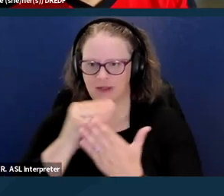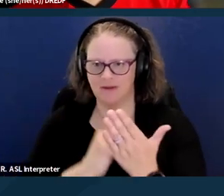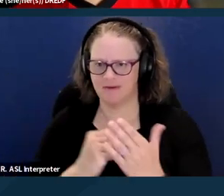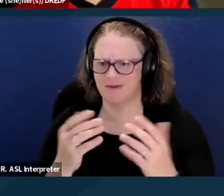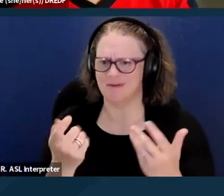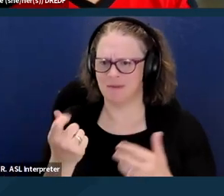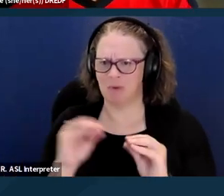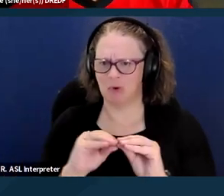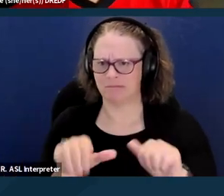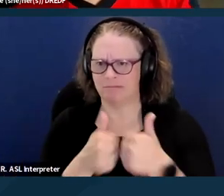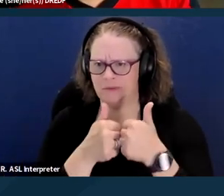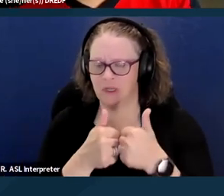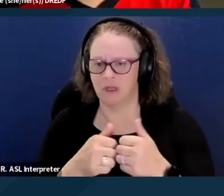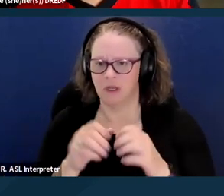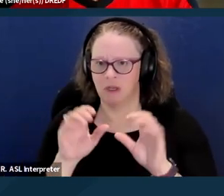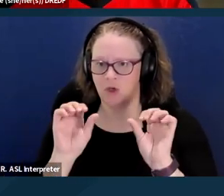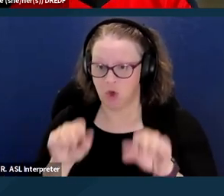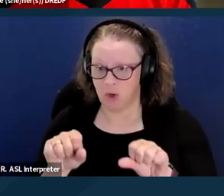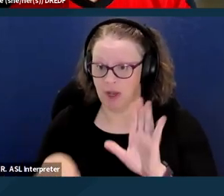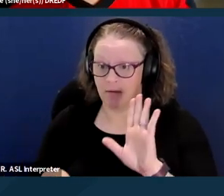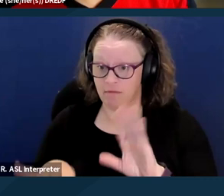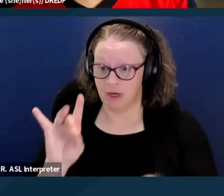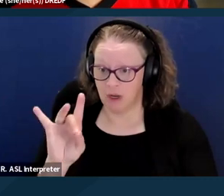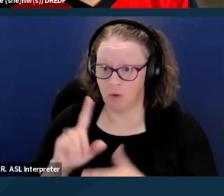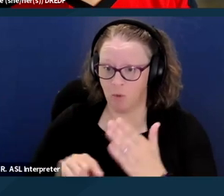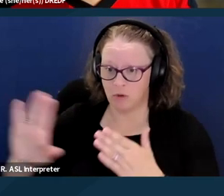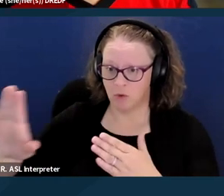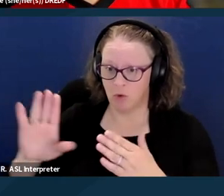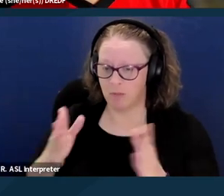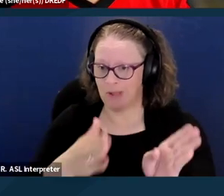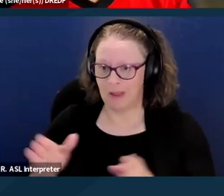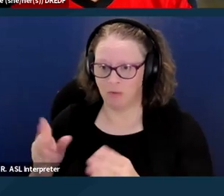You can find out what your plan is providing, but it's not necessarily uniform